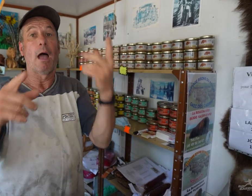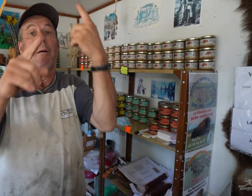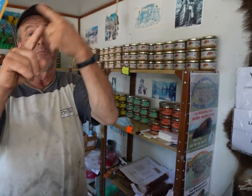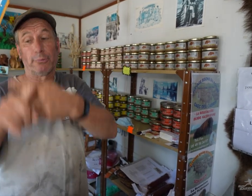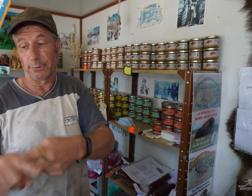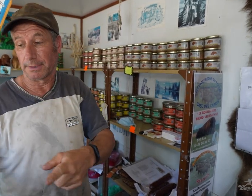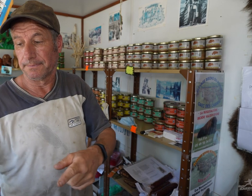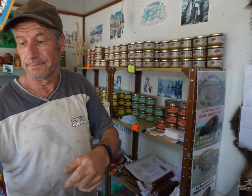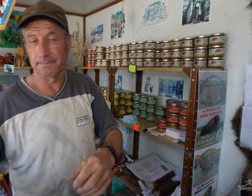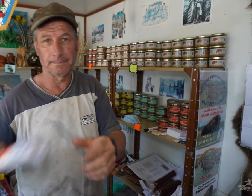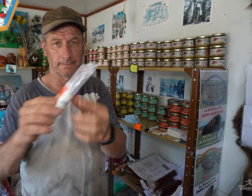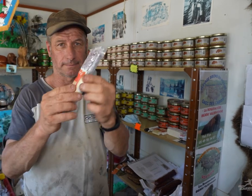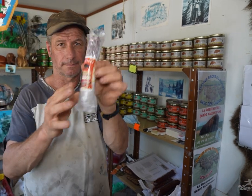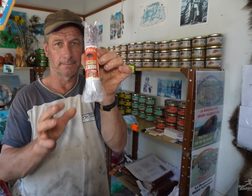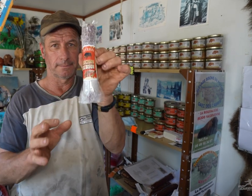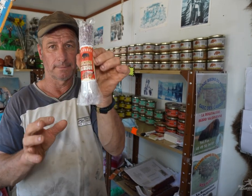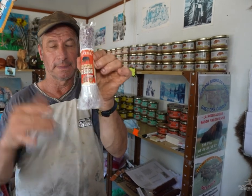Plus, I make my own bison jerky.